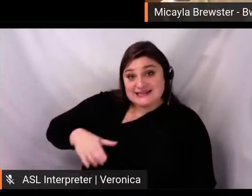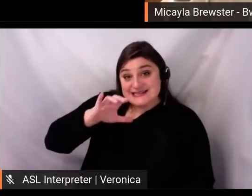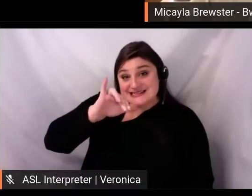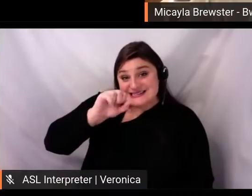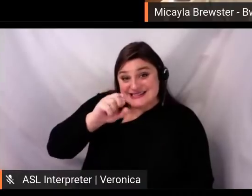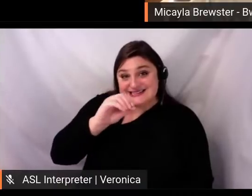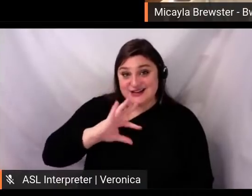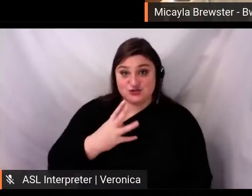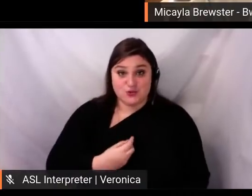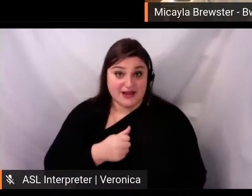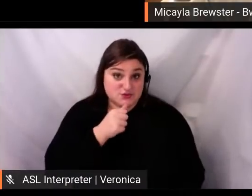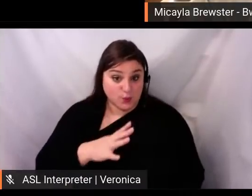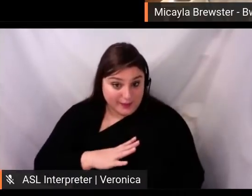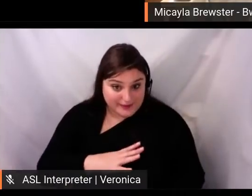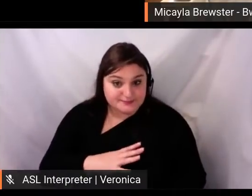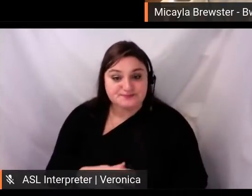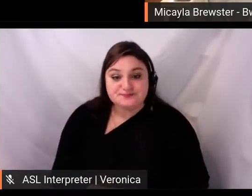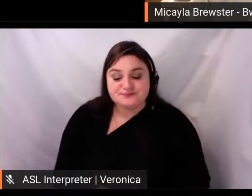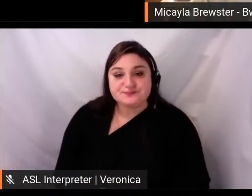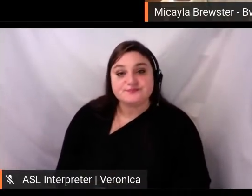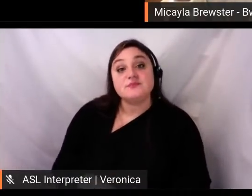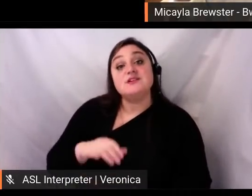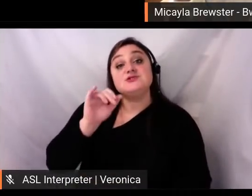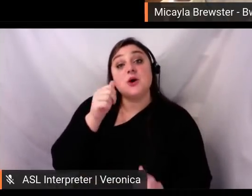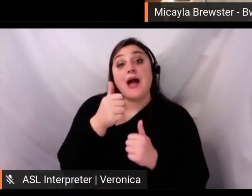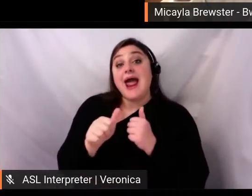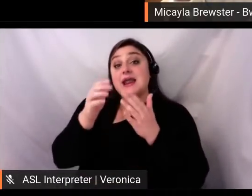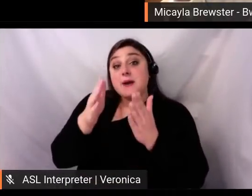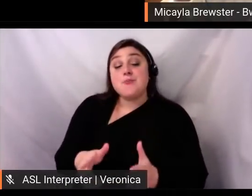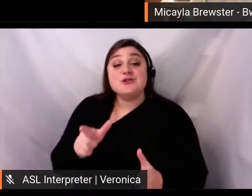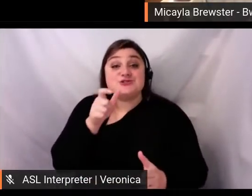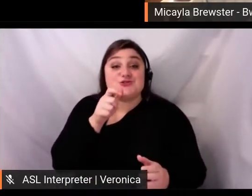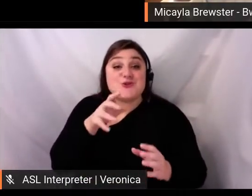posted that graphic on their story was added to our close friends list.